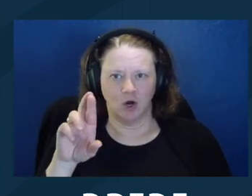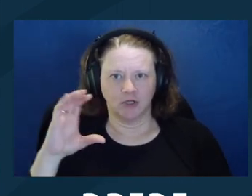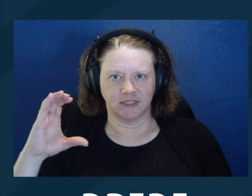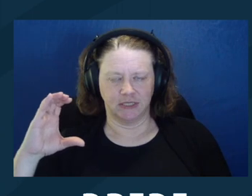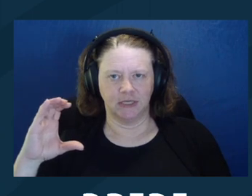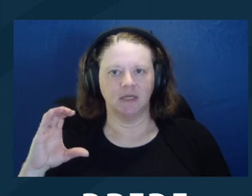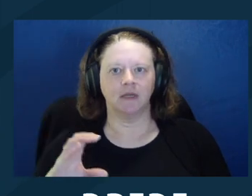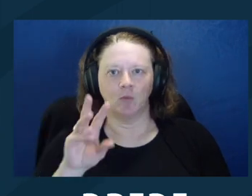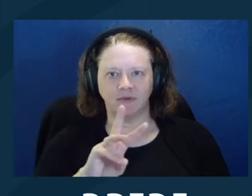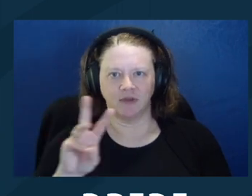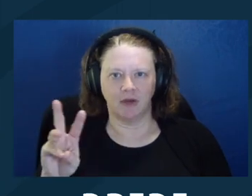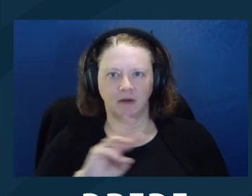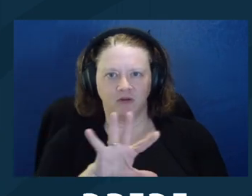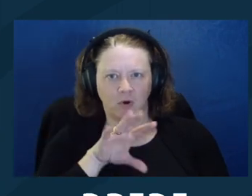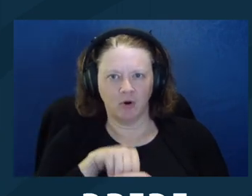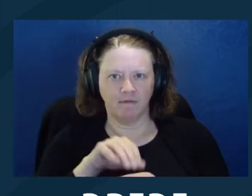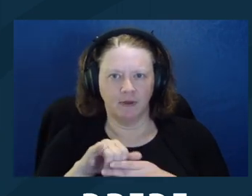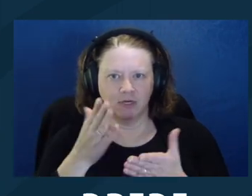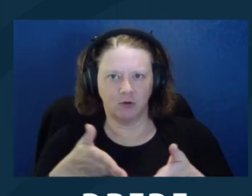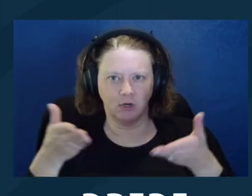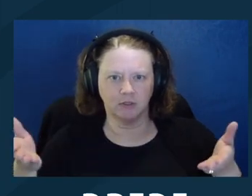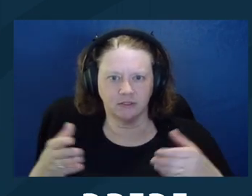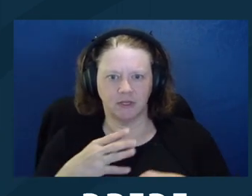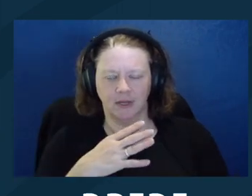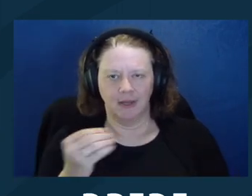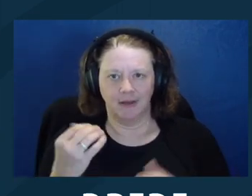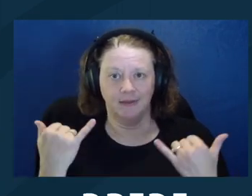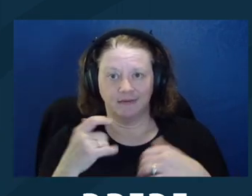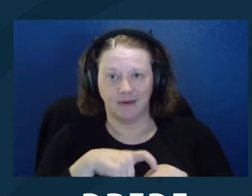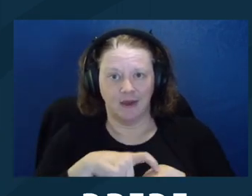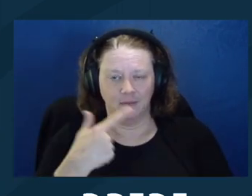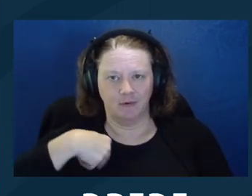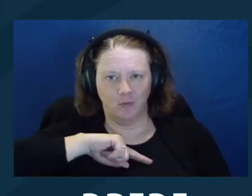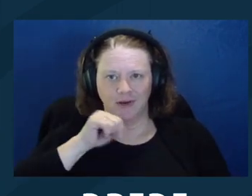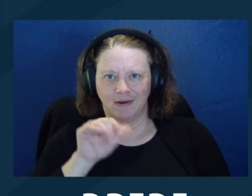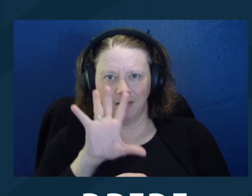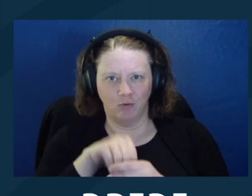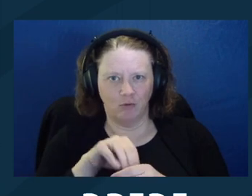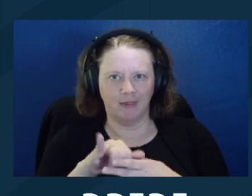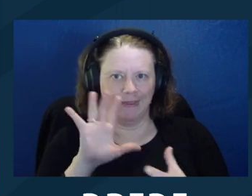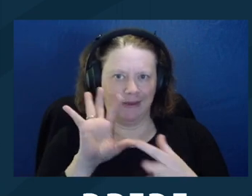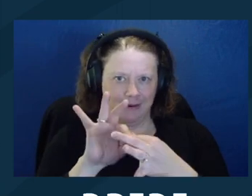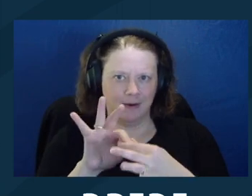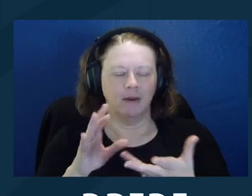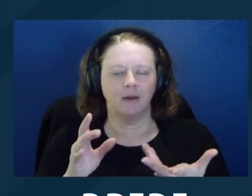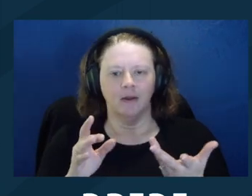we included that comment letter, I think it's on the DRC Web site, as some of the materials.